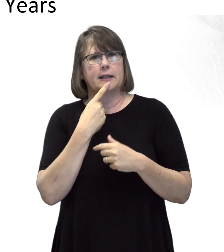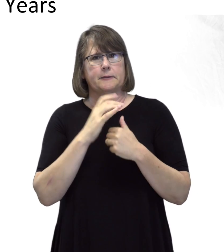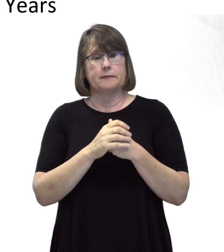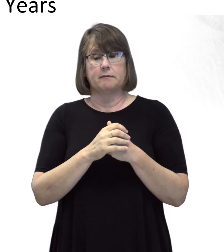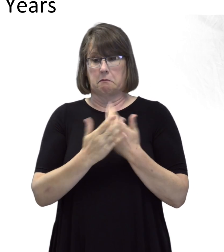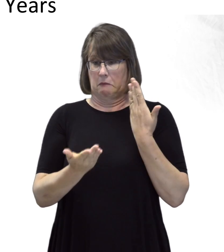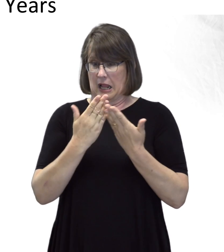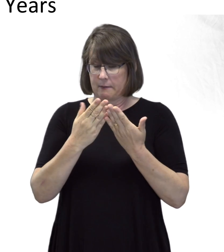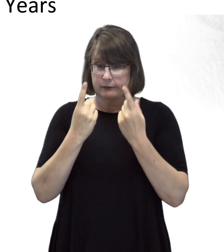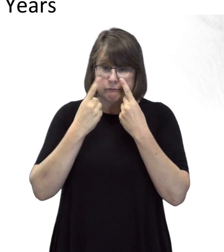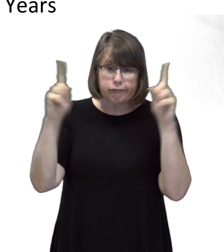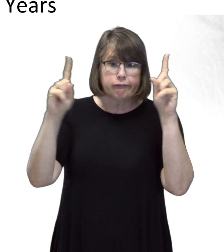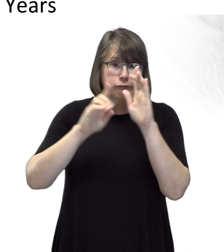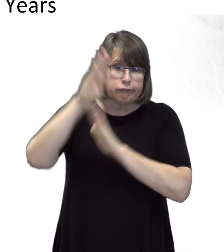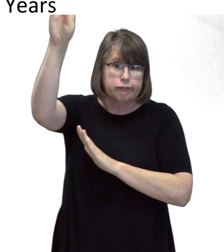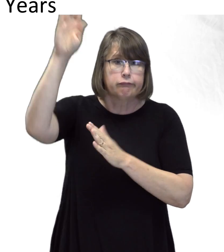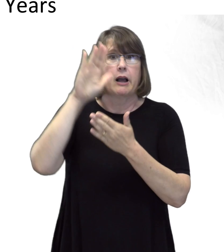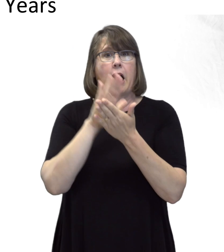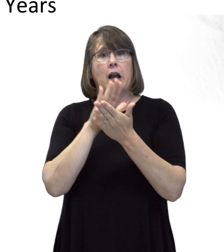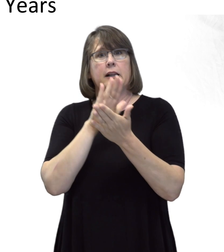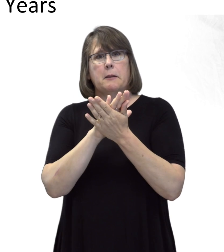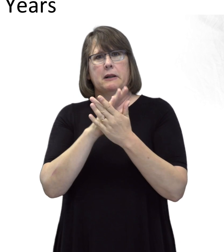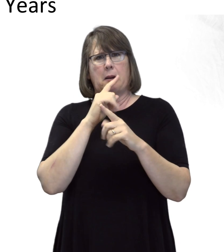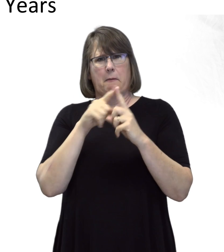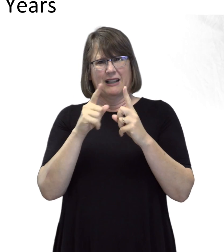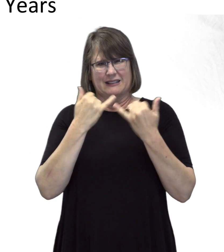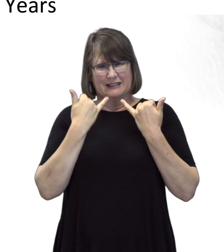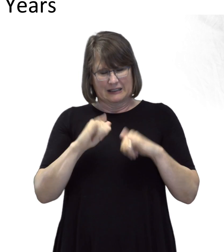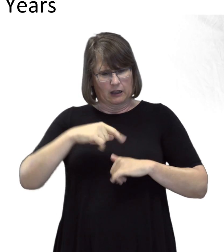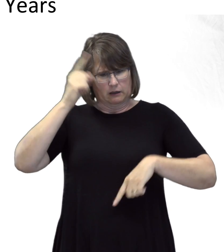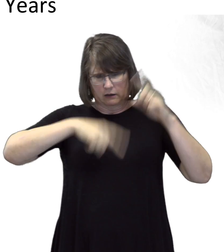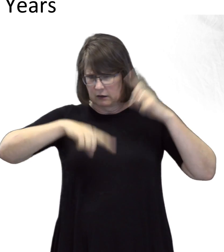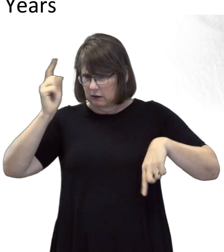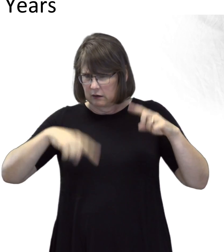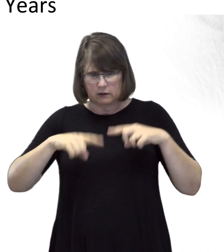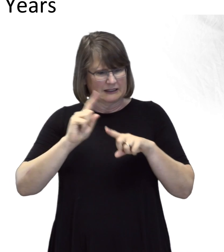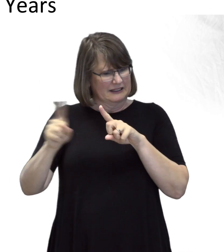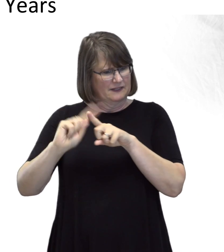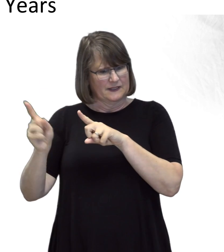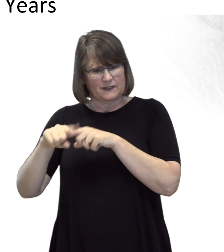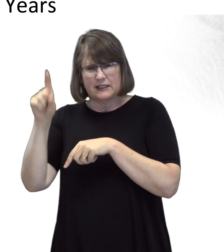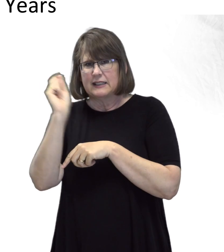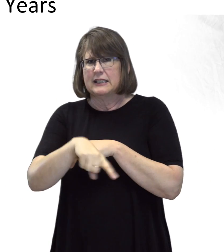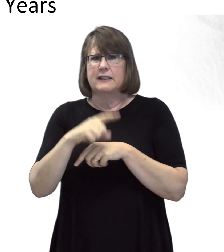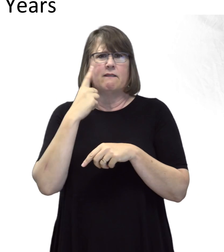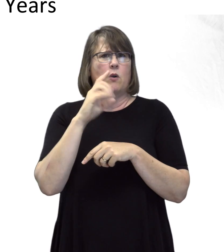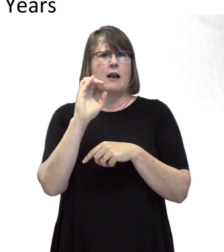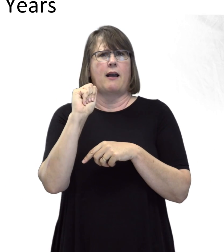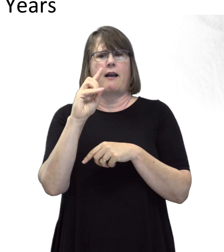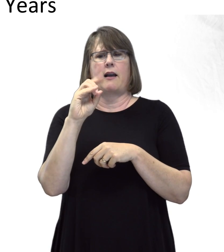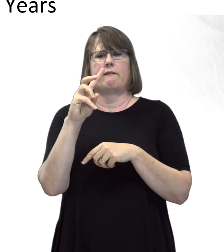Although they may succeed academically, they continue to need a wide variety